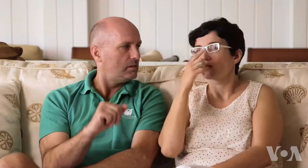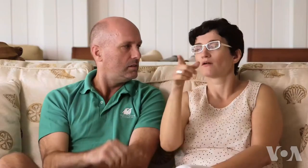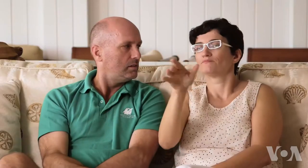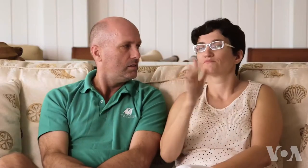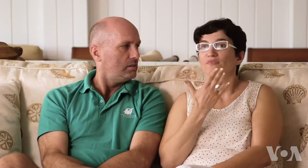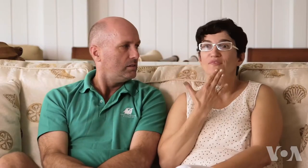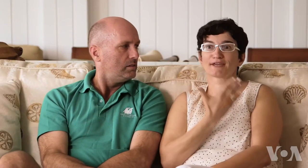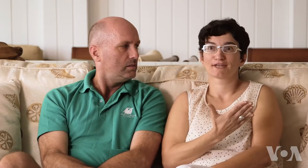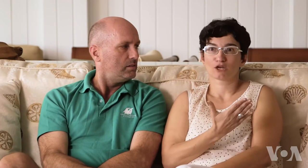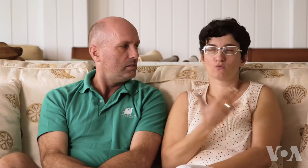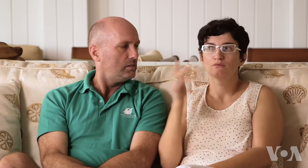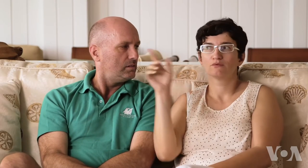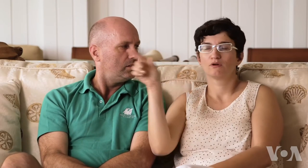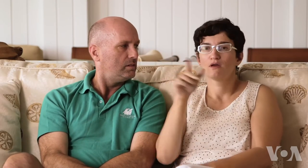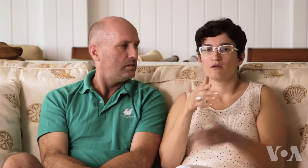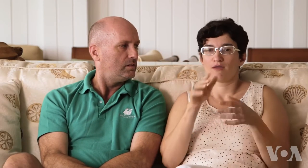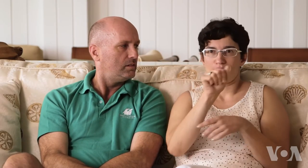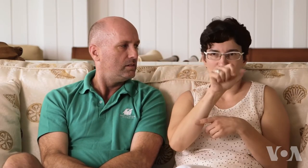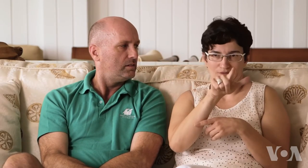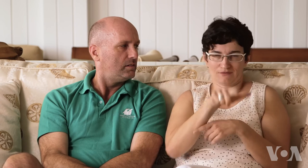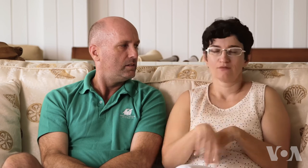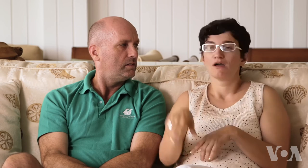In American Sign Language “thank you”.